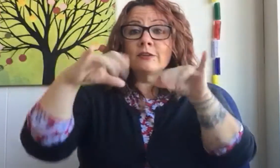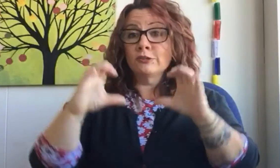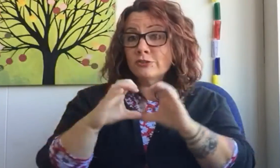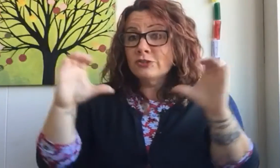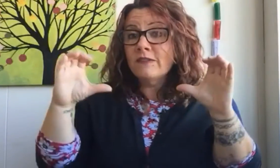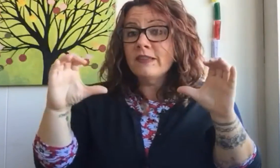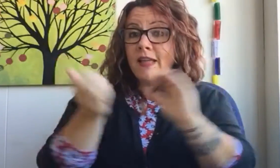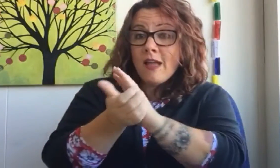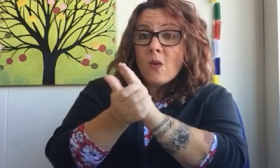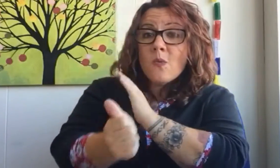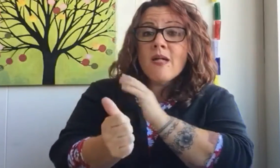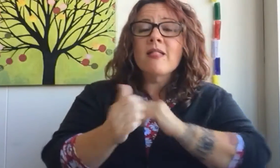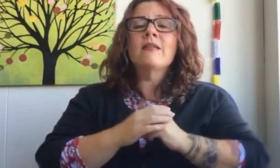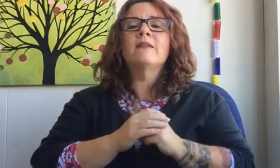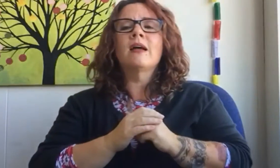What the standards, certification, qualifications exist?